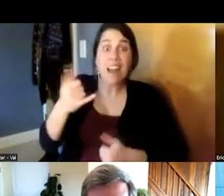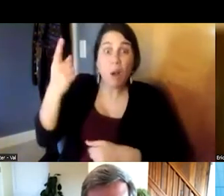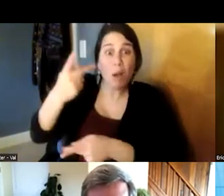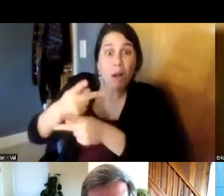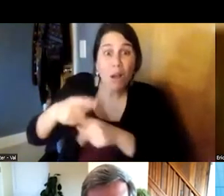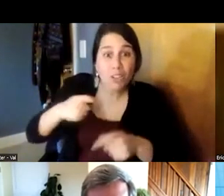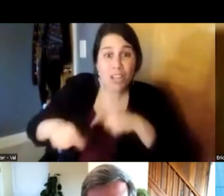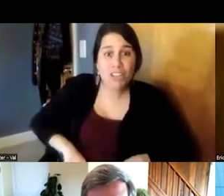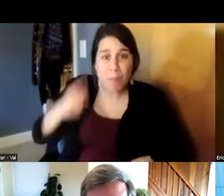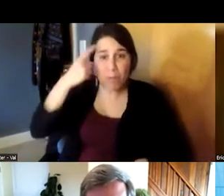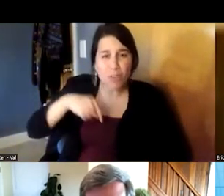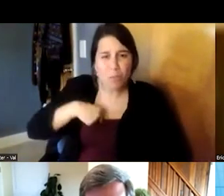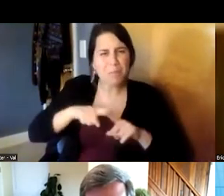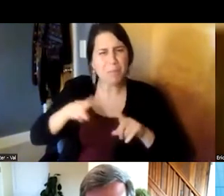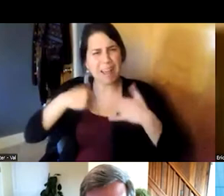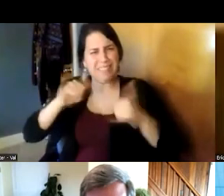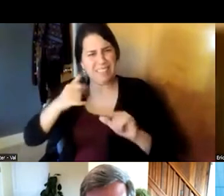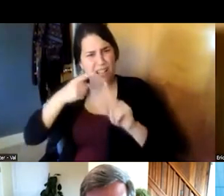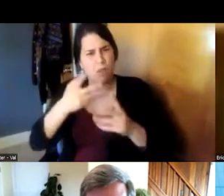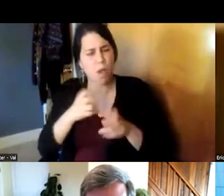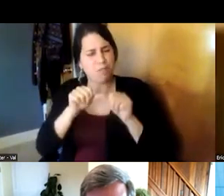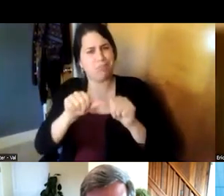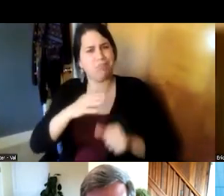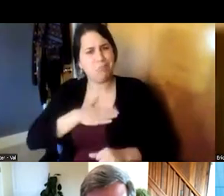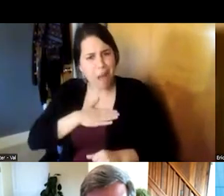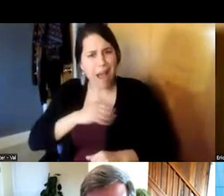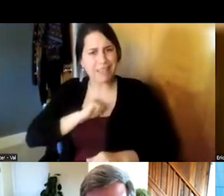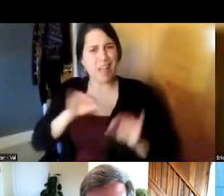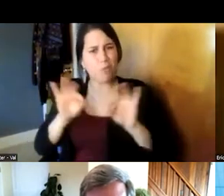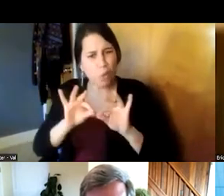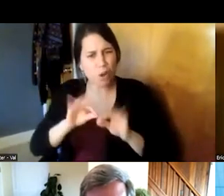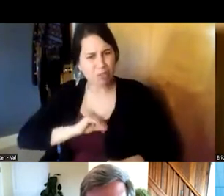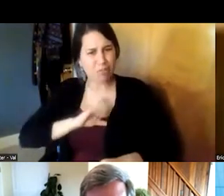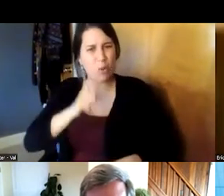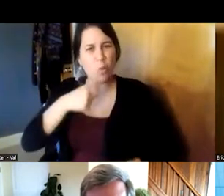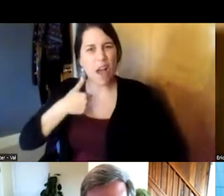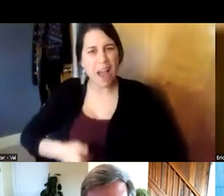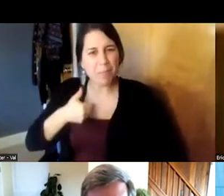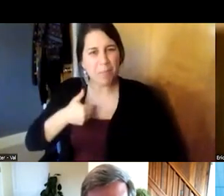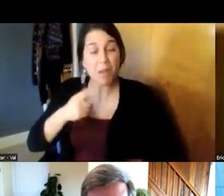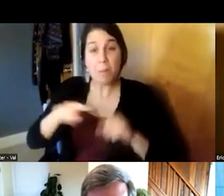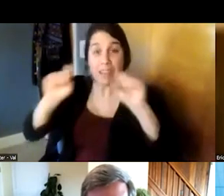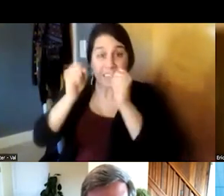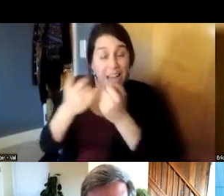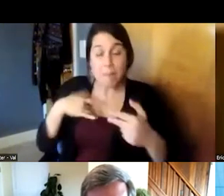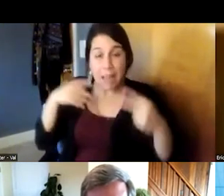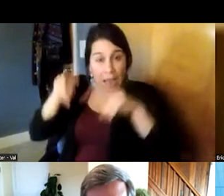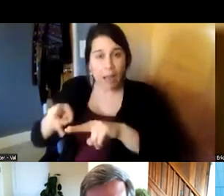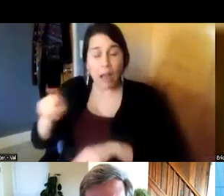a sense of self-worth right um in the face of societal ageism really in in every program we have